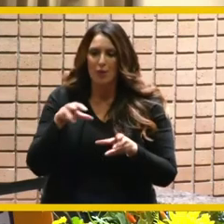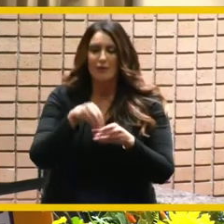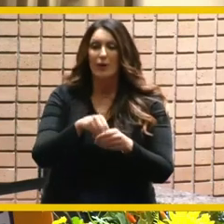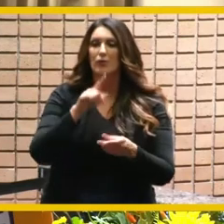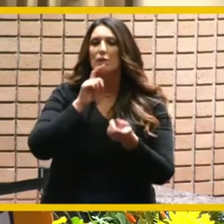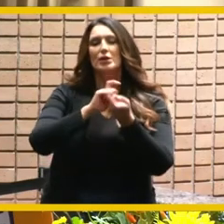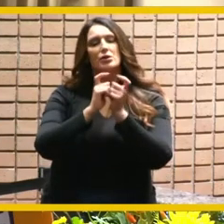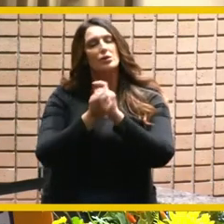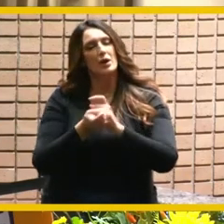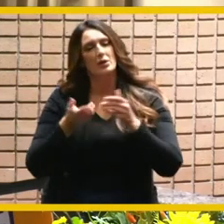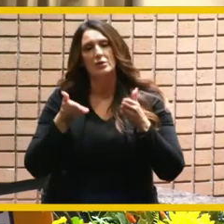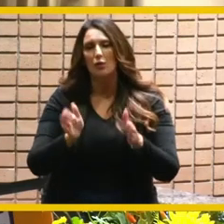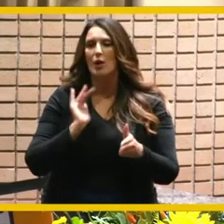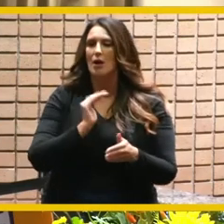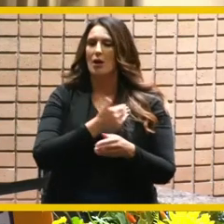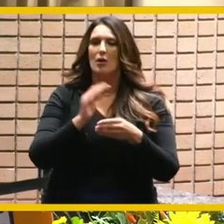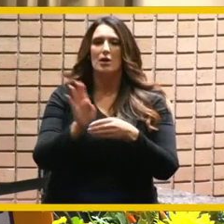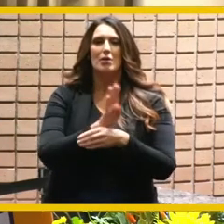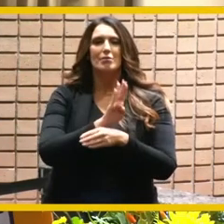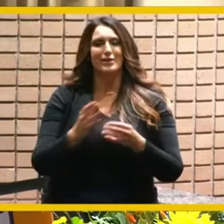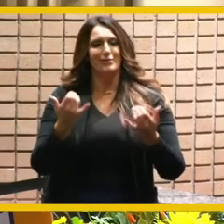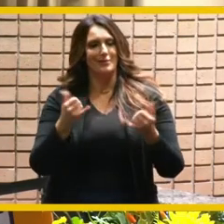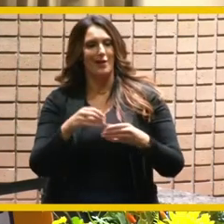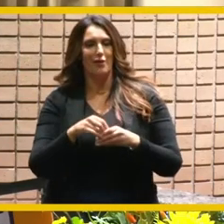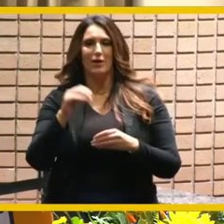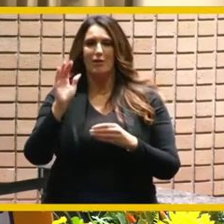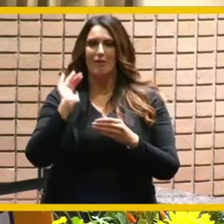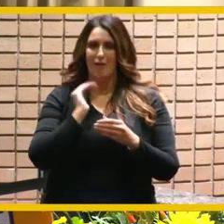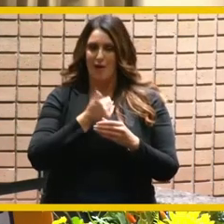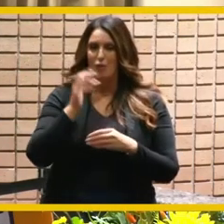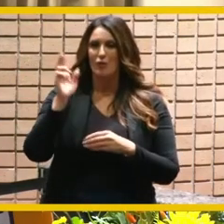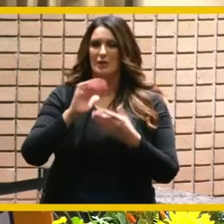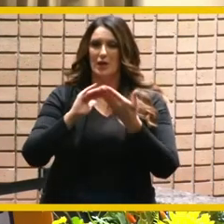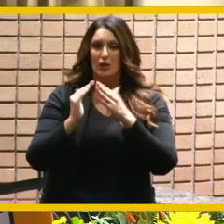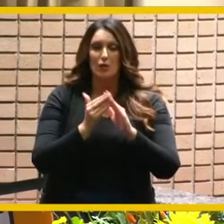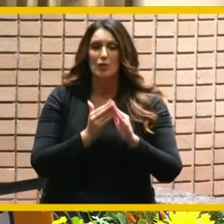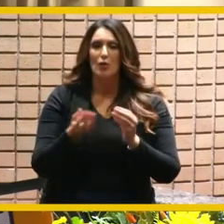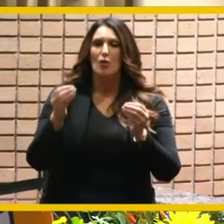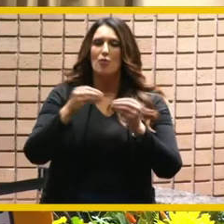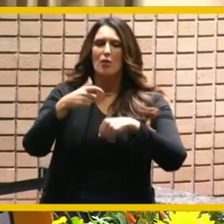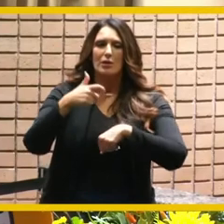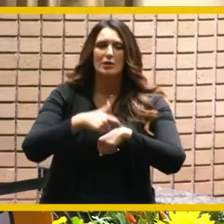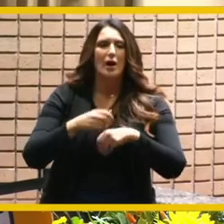business is done in our community making it more efficient timely and business friendly so thank